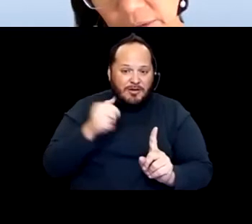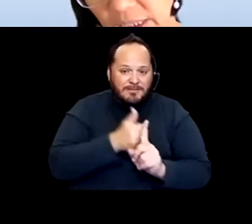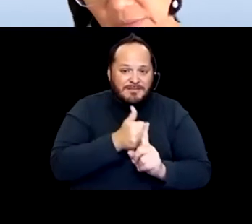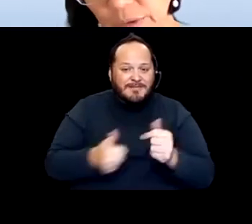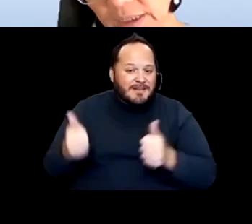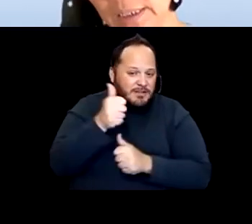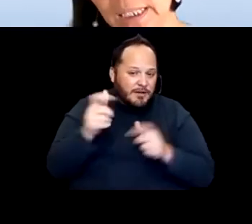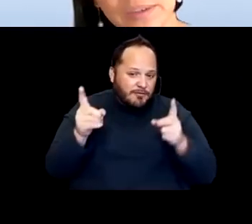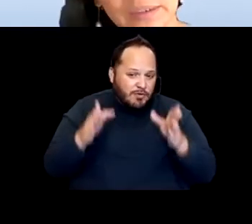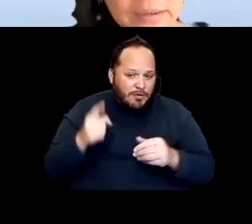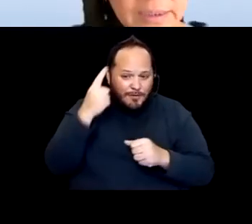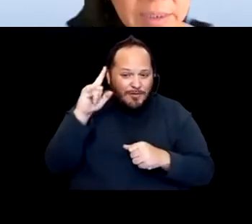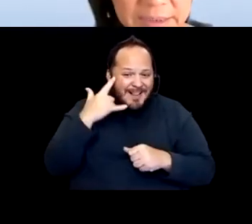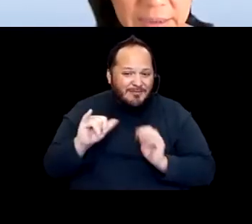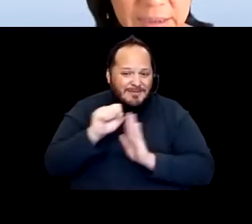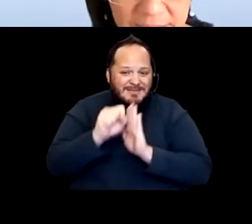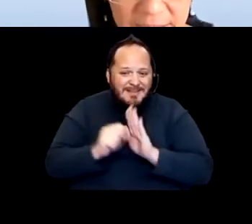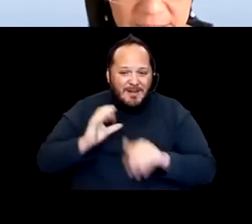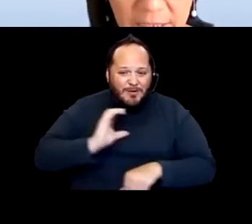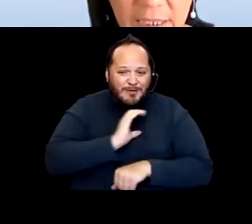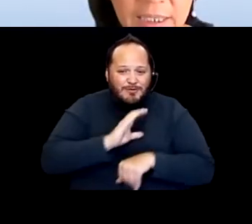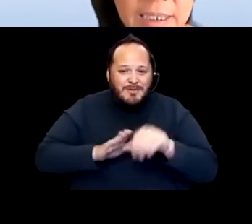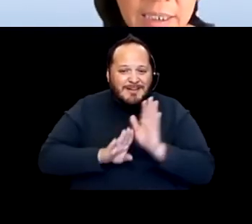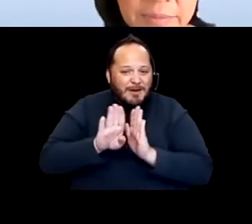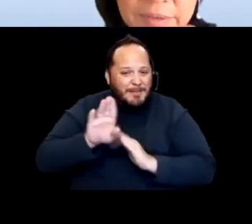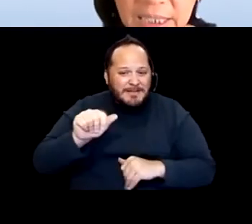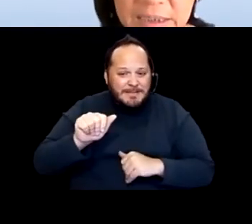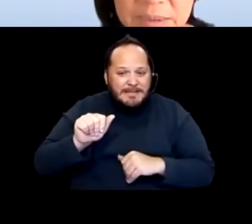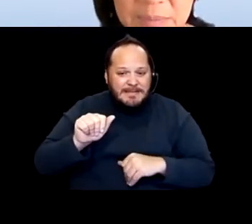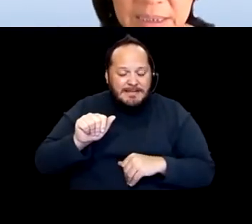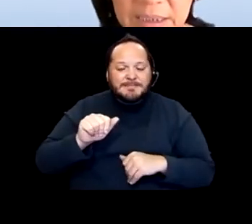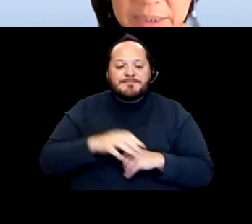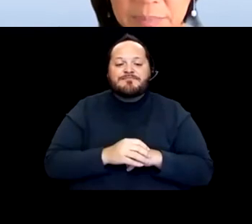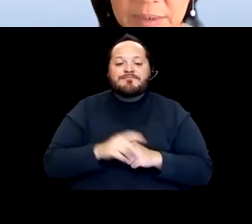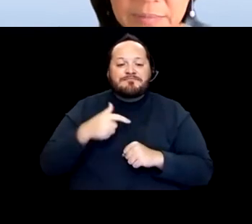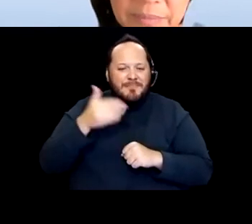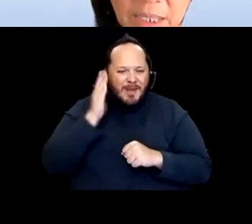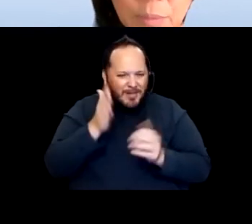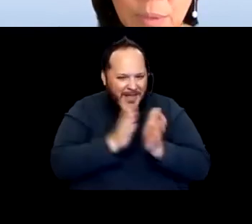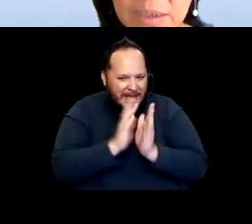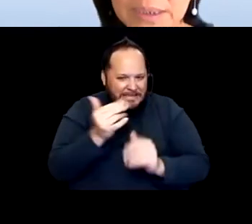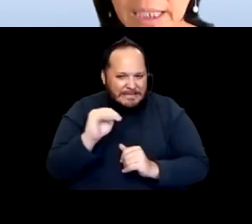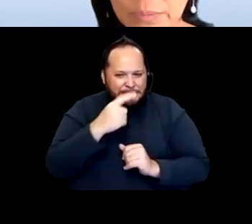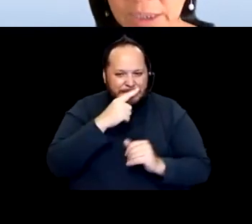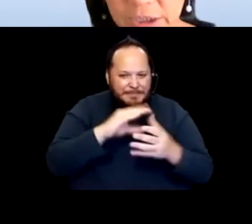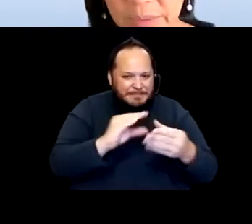of the California State Council on Developmental Disabilities. And I'm going to ask him to speak a little bit about how it was to maintain relationships